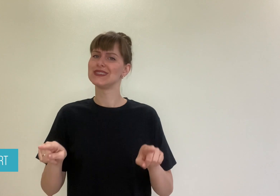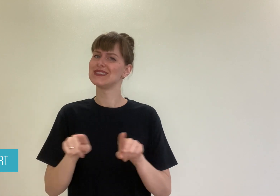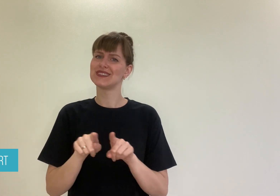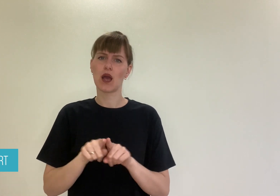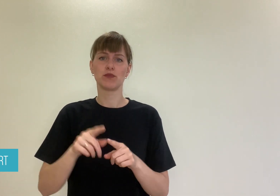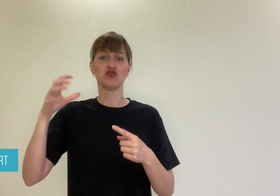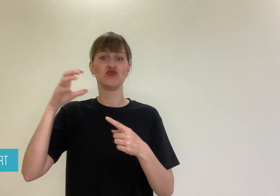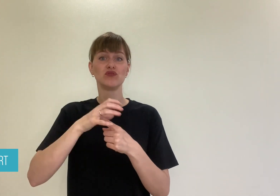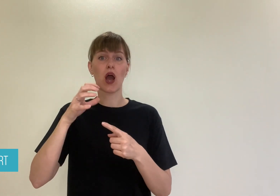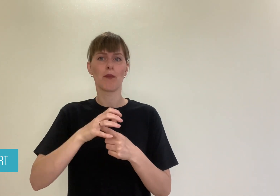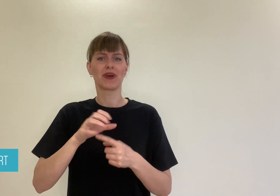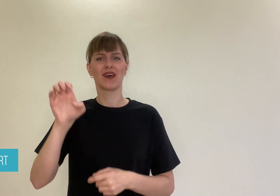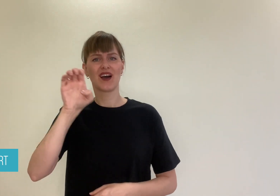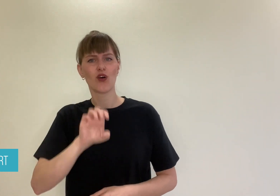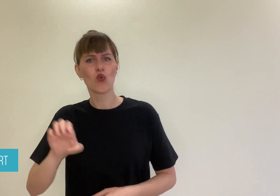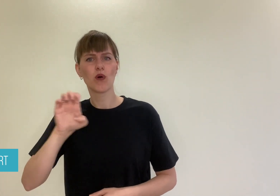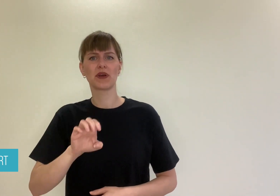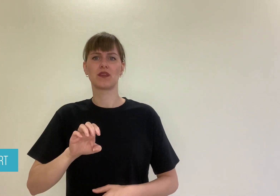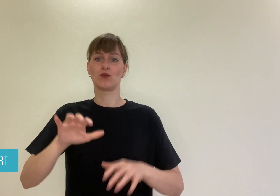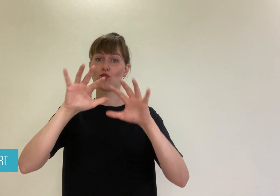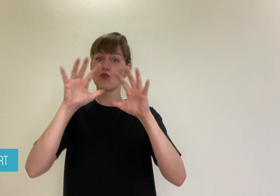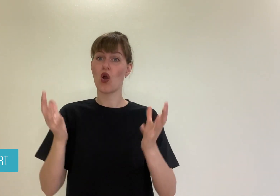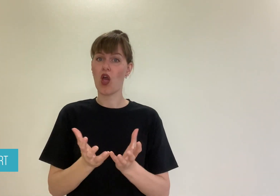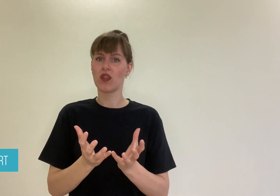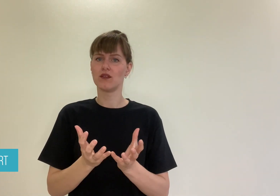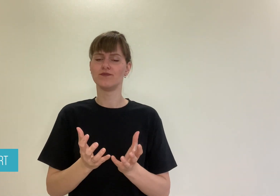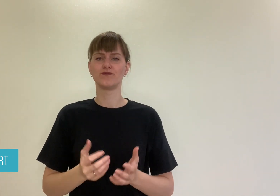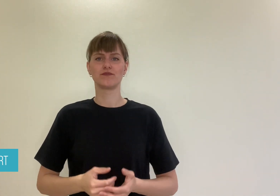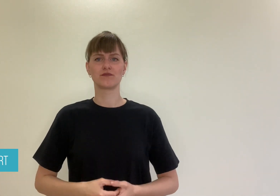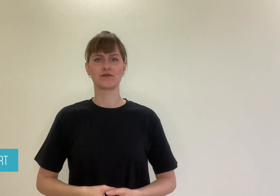Also from the European and World Championships.